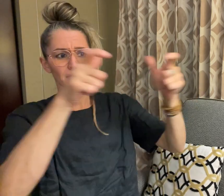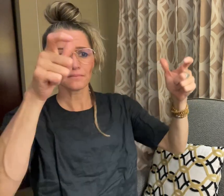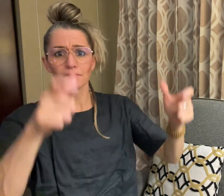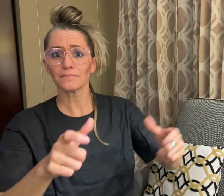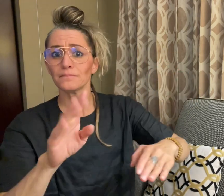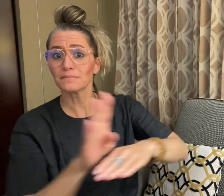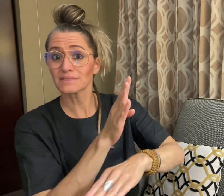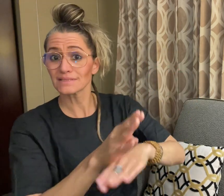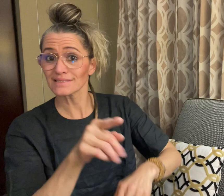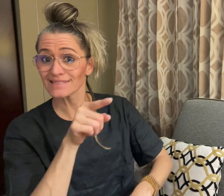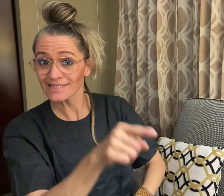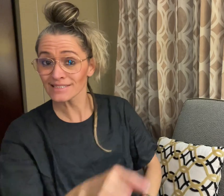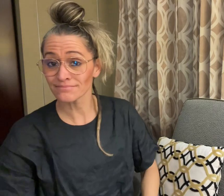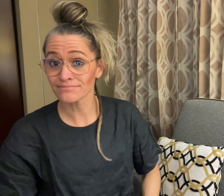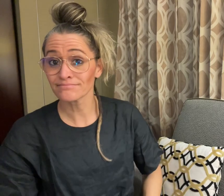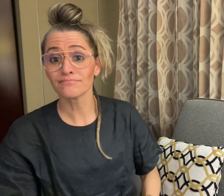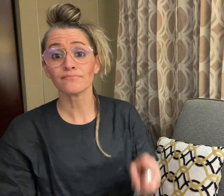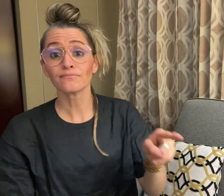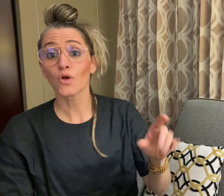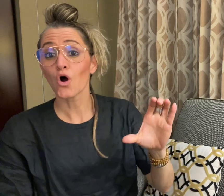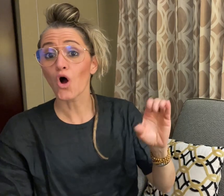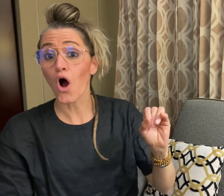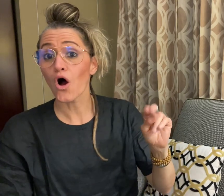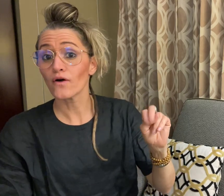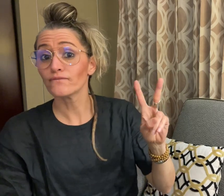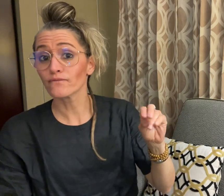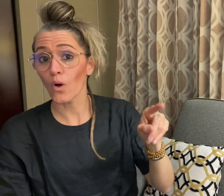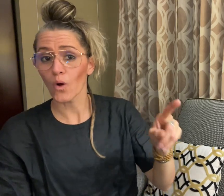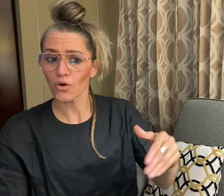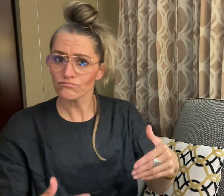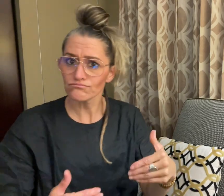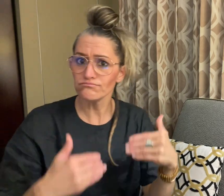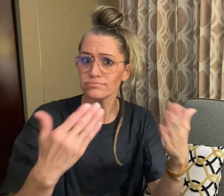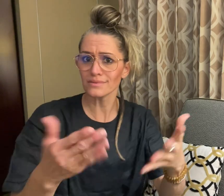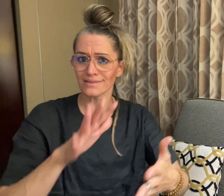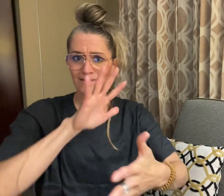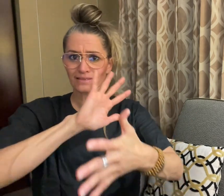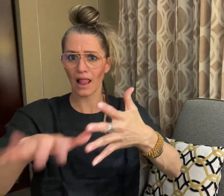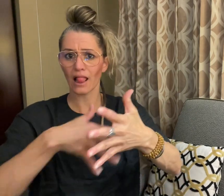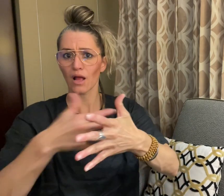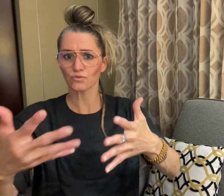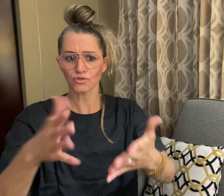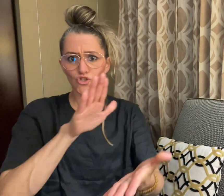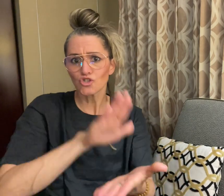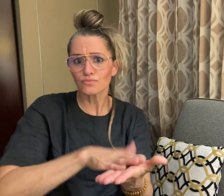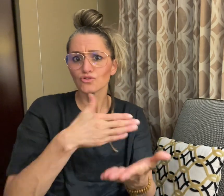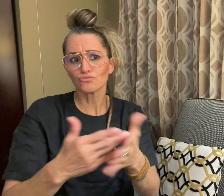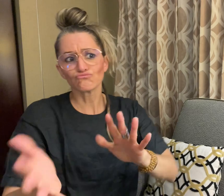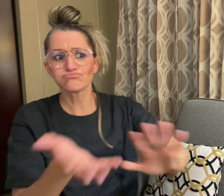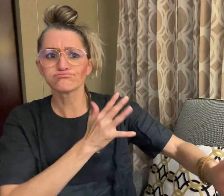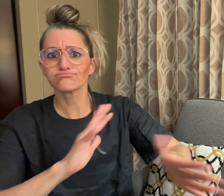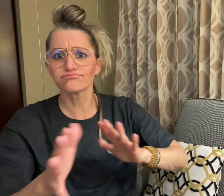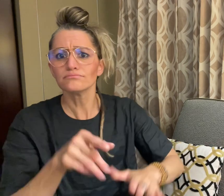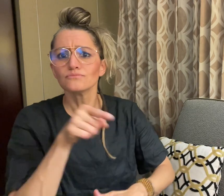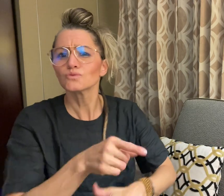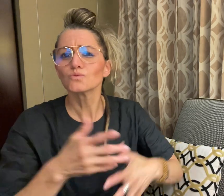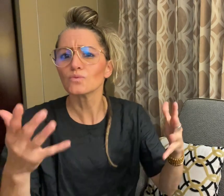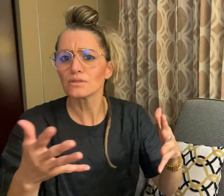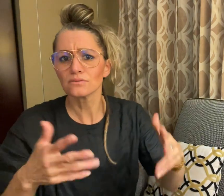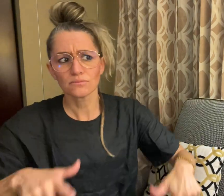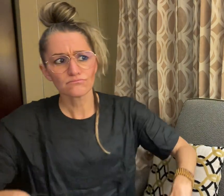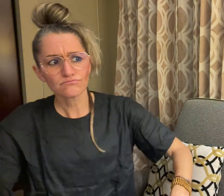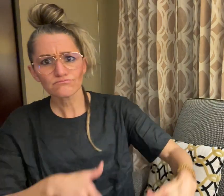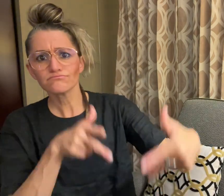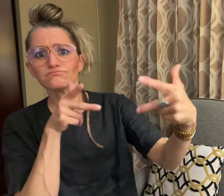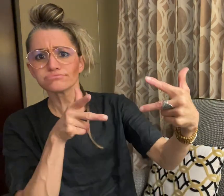interpreting for virtual interpreting and video relay services.